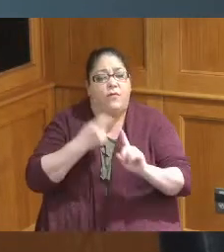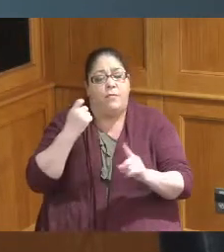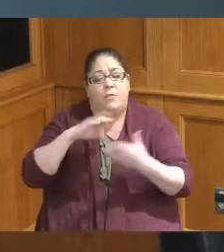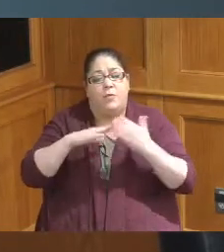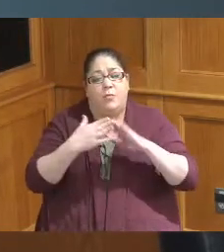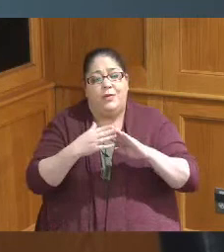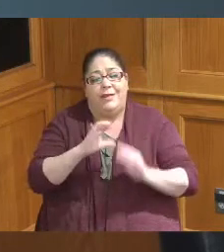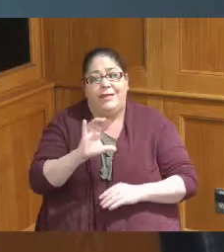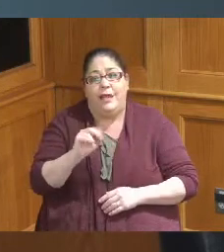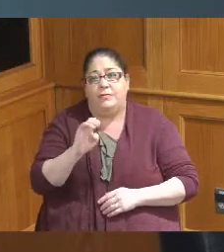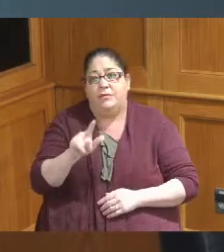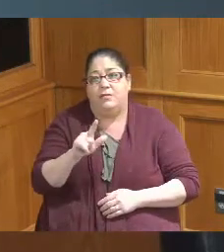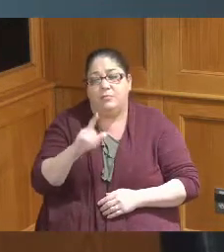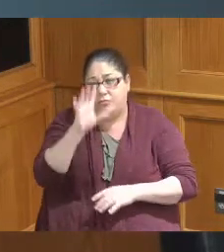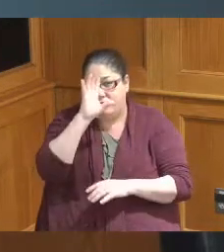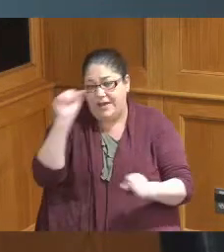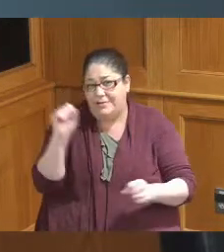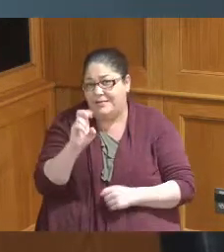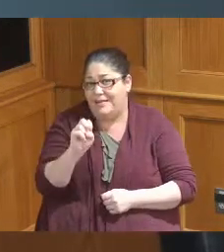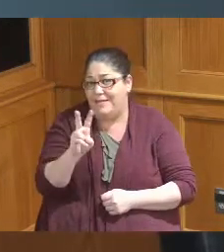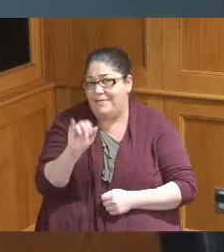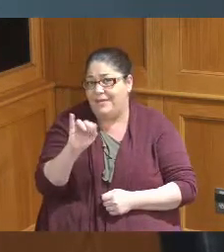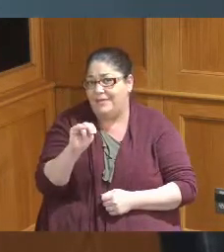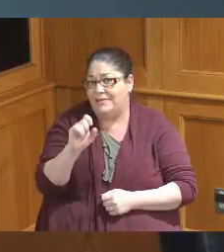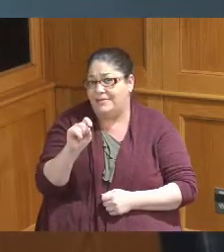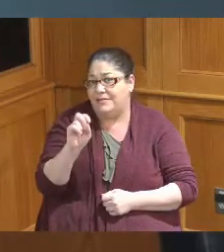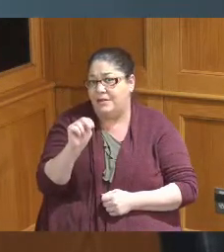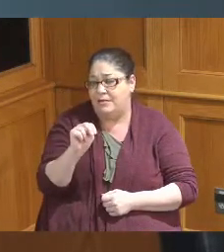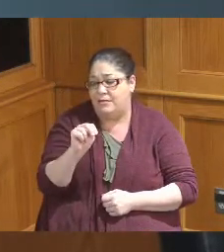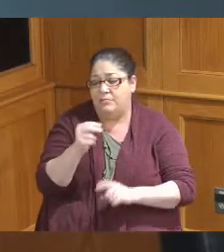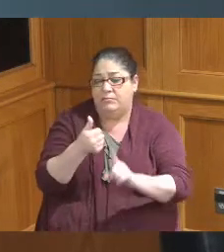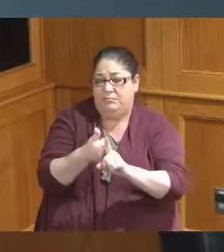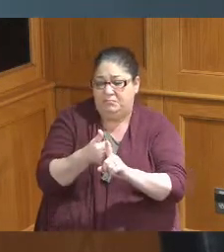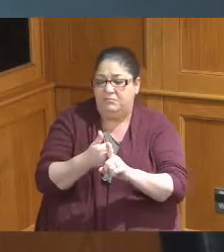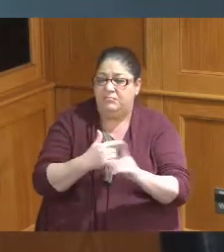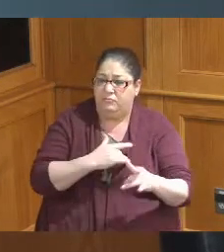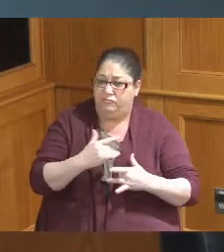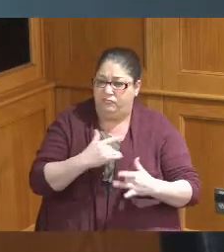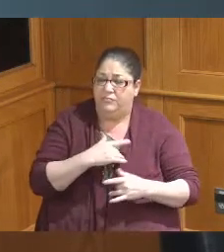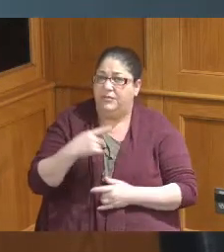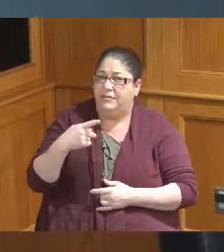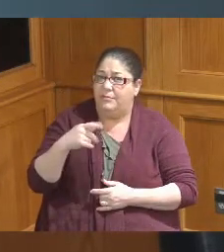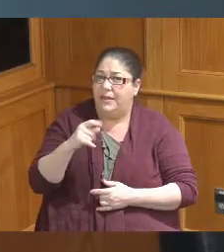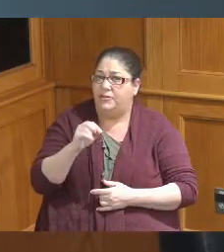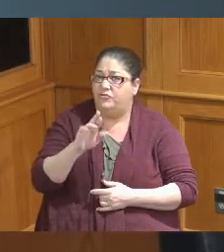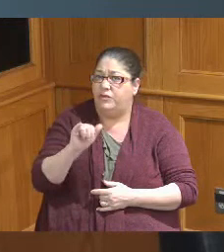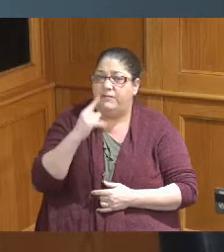President of Evanston and he was concerned they have a pantry food pantry and they've